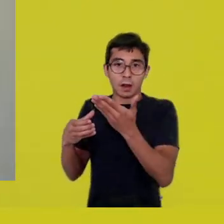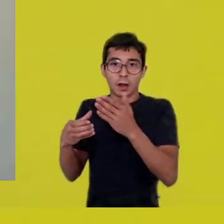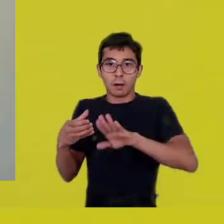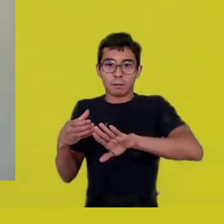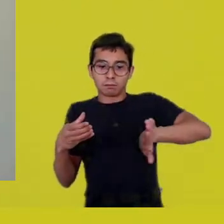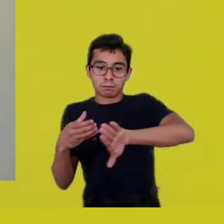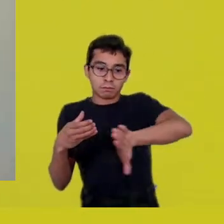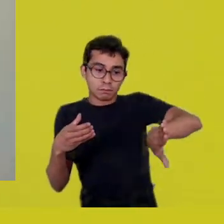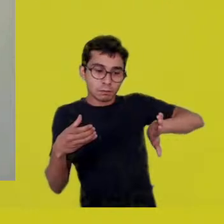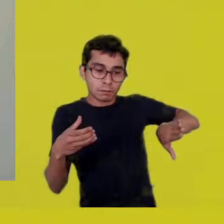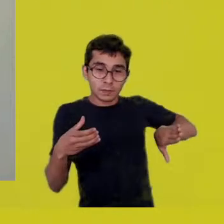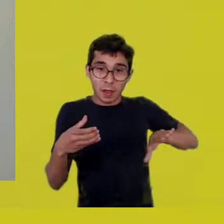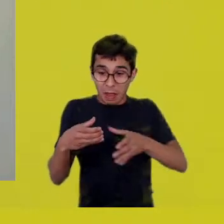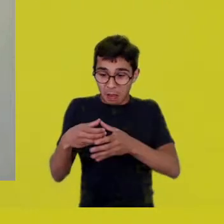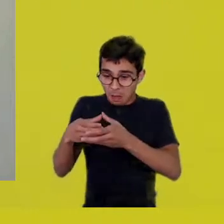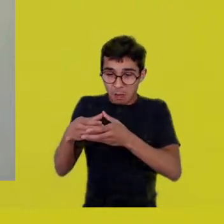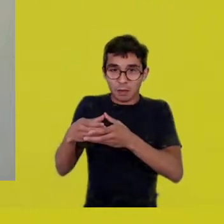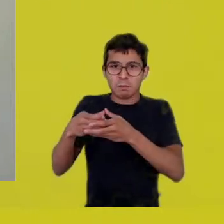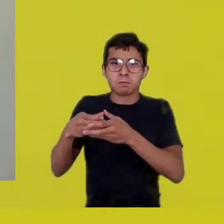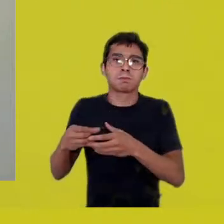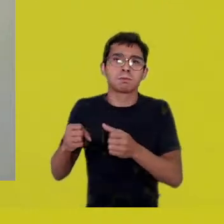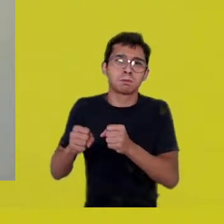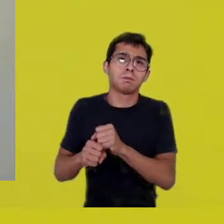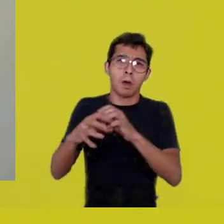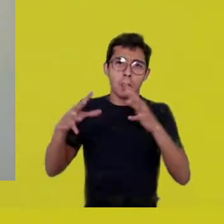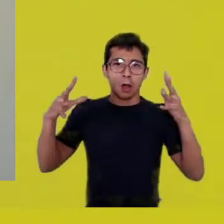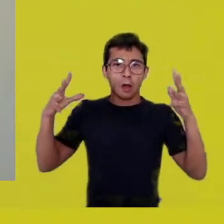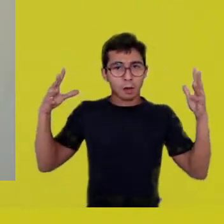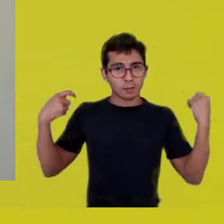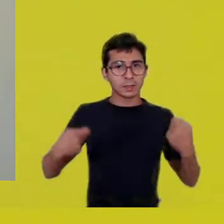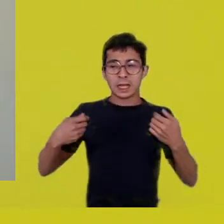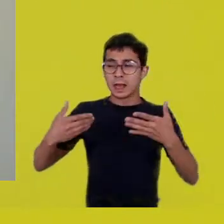I’ve been participating in a few debates about the notion of cities.